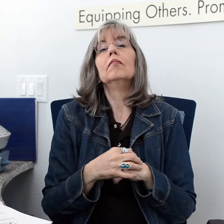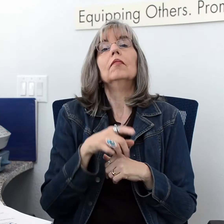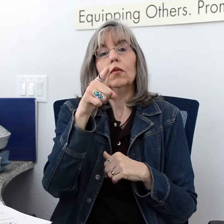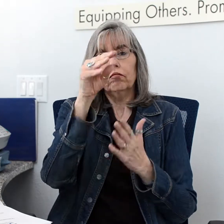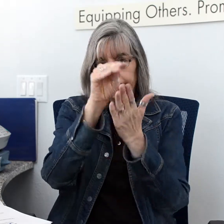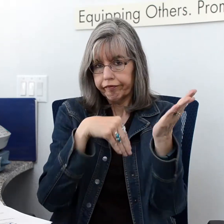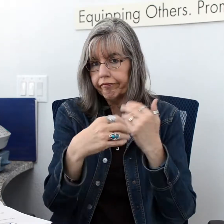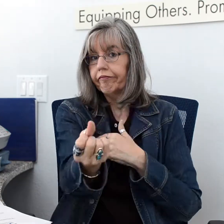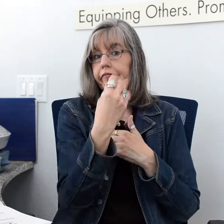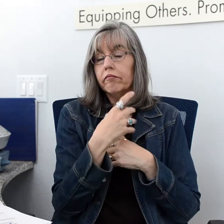Please fill it out and send back.